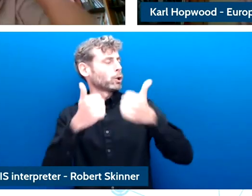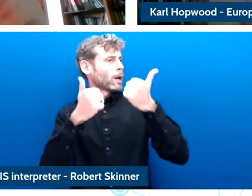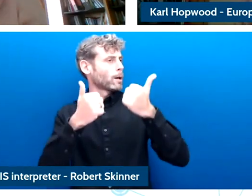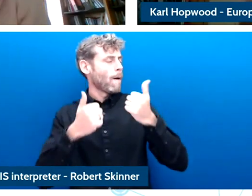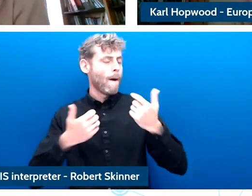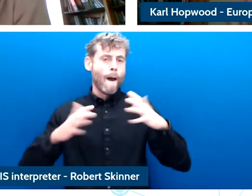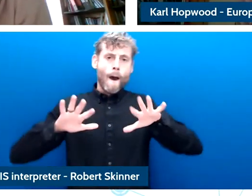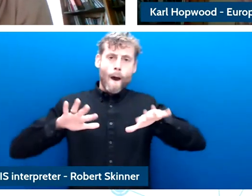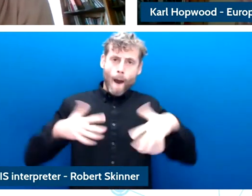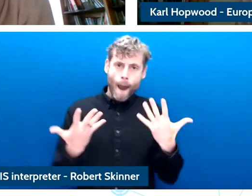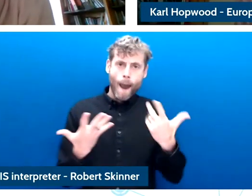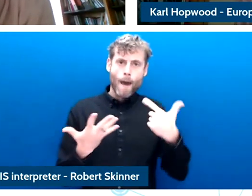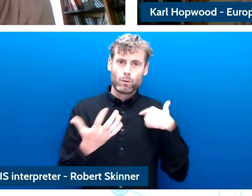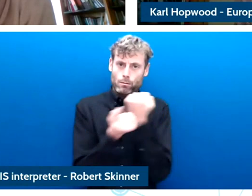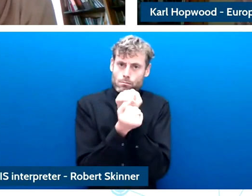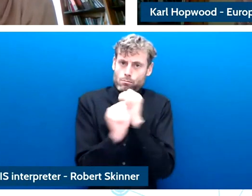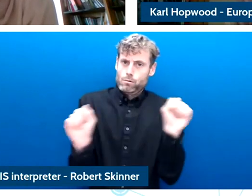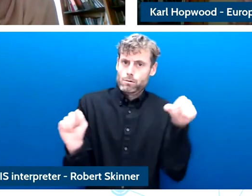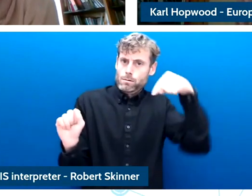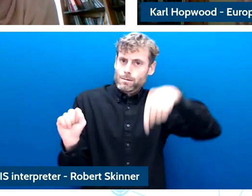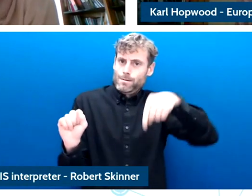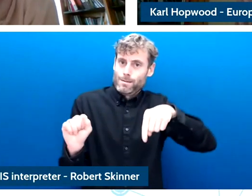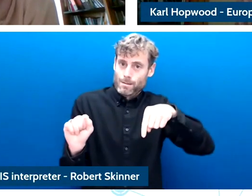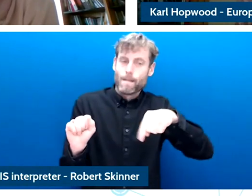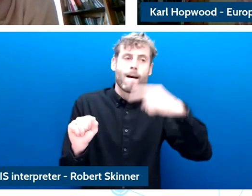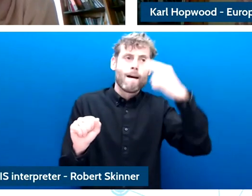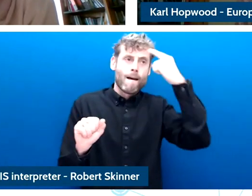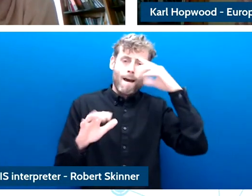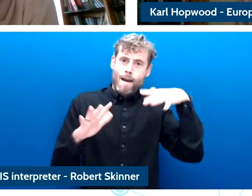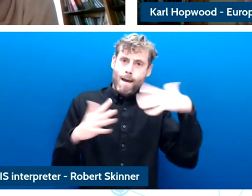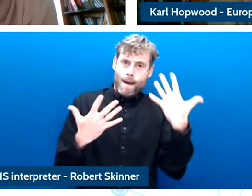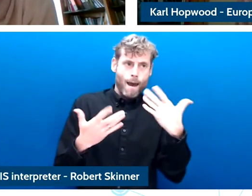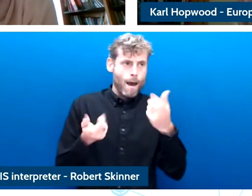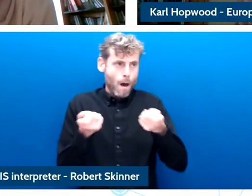But our next sections is going to explore this further and we will hear more from